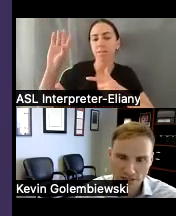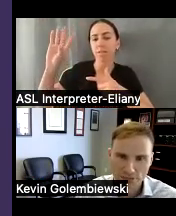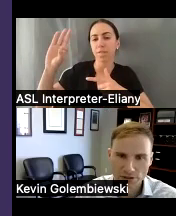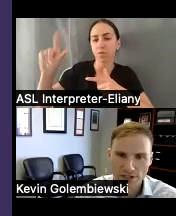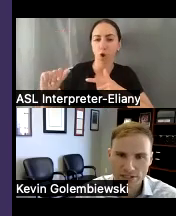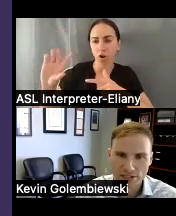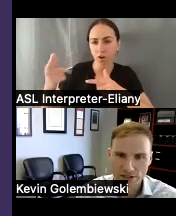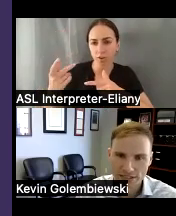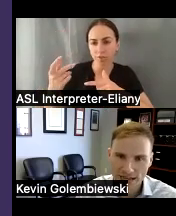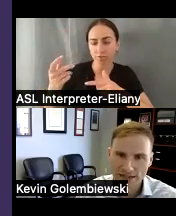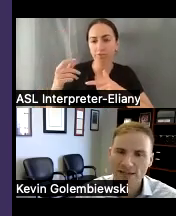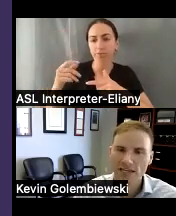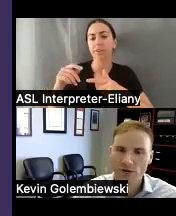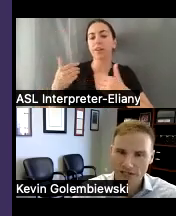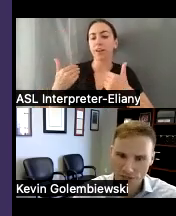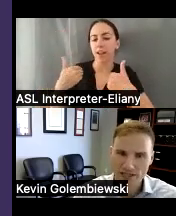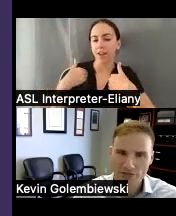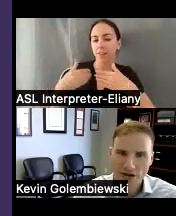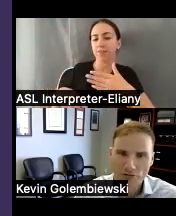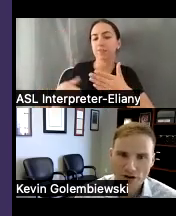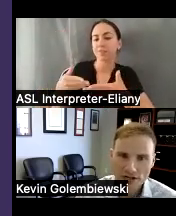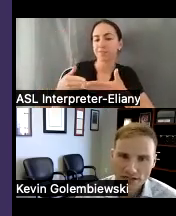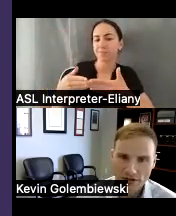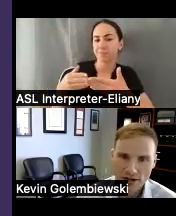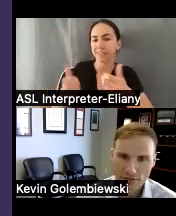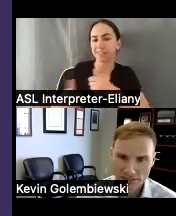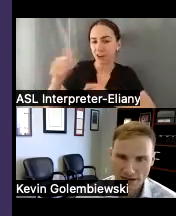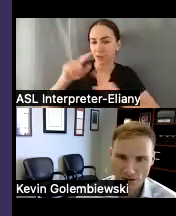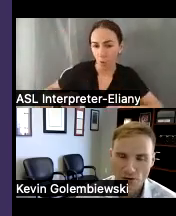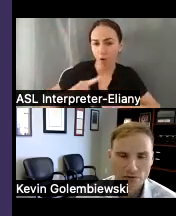with disabilities throughout the state and we receive federal funding to accomplish that goal